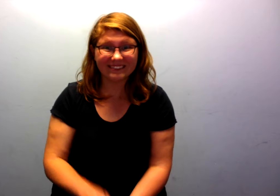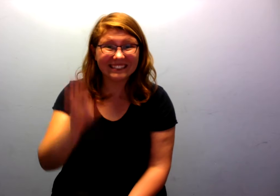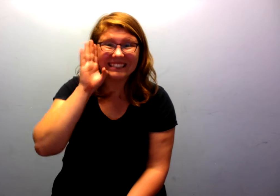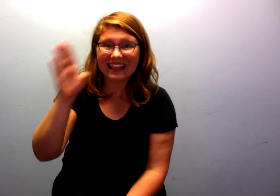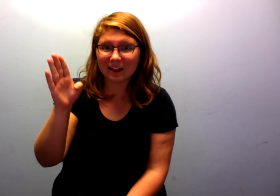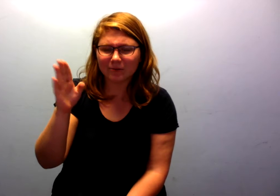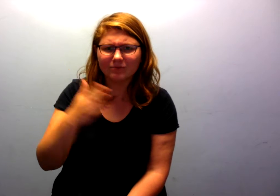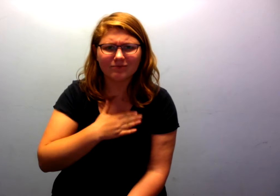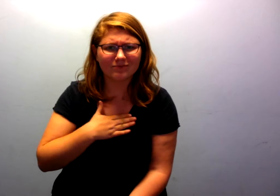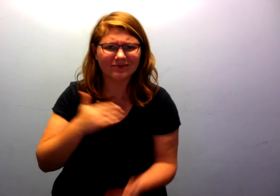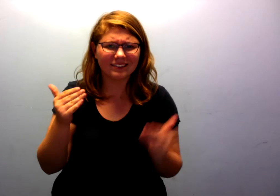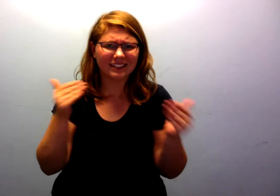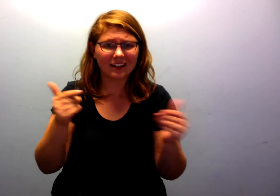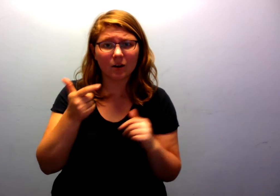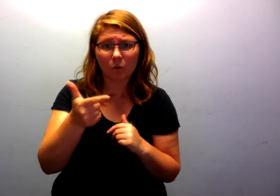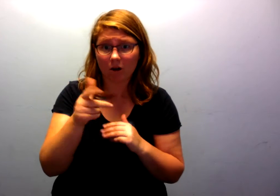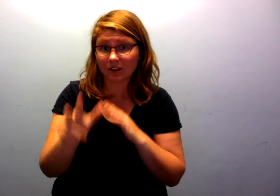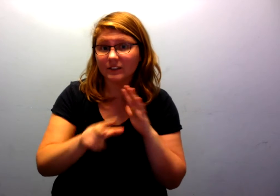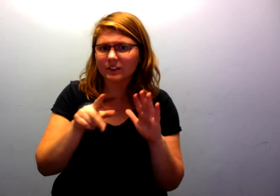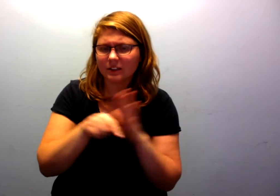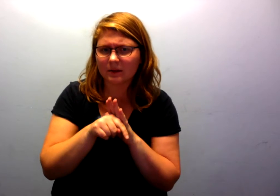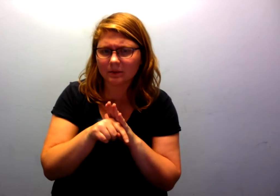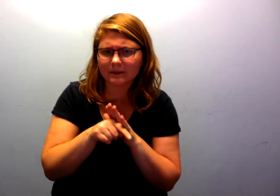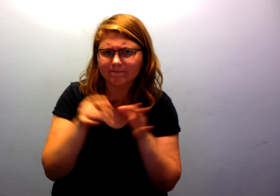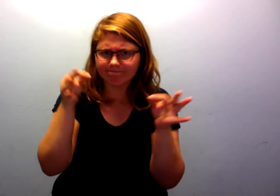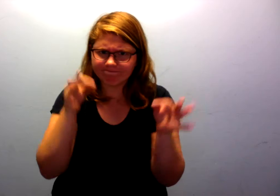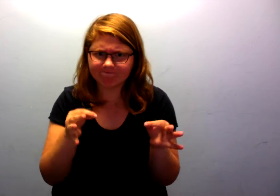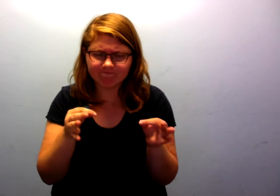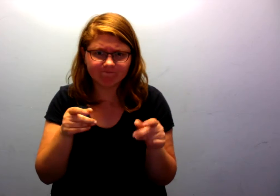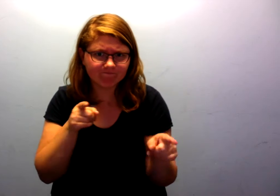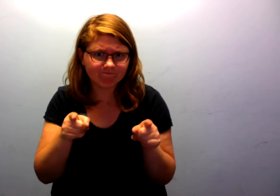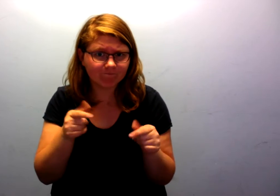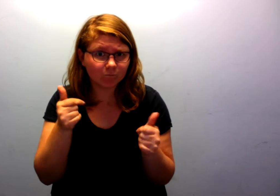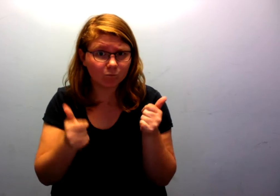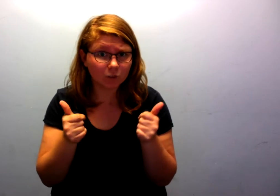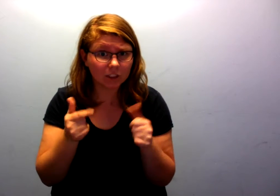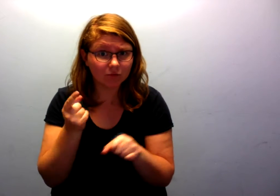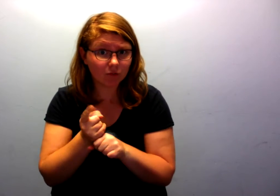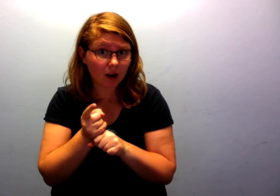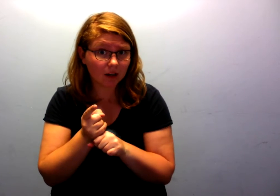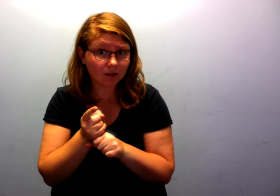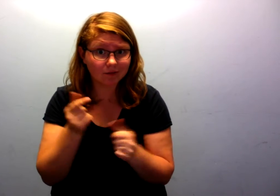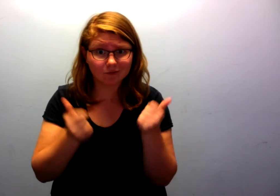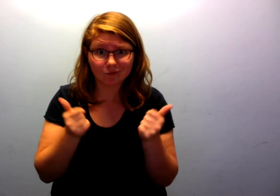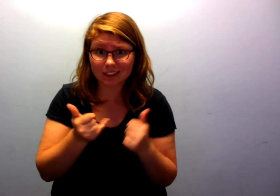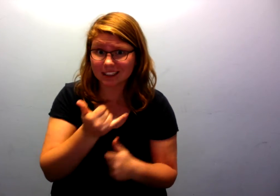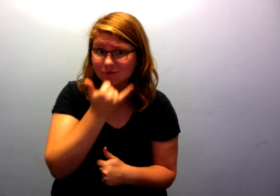Greetings! Please watch this video and try to determine which video shows the correct way and the incorrect way of citing ownership of a video.